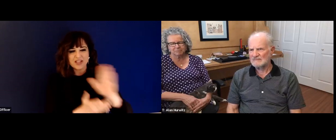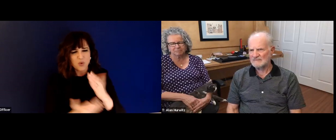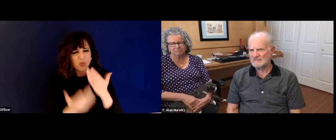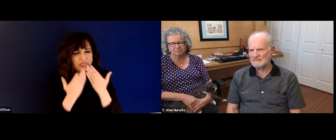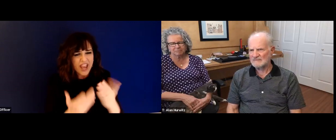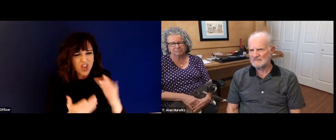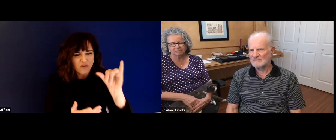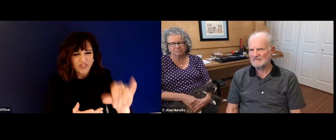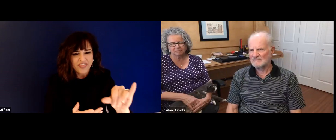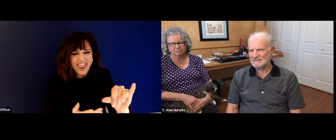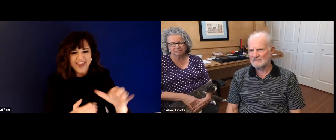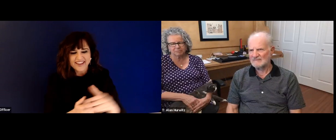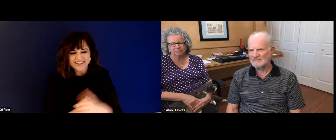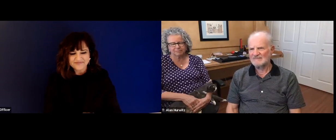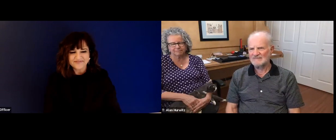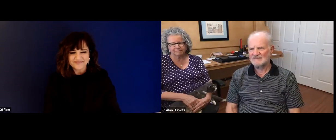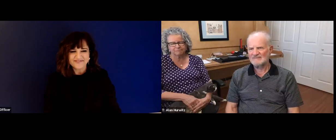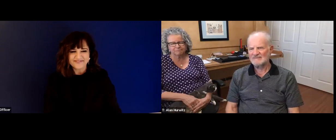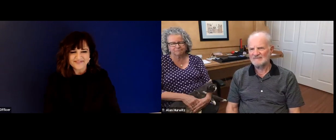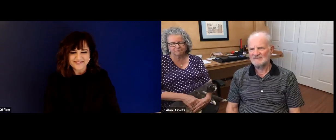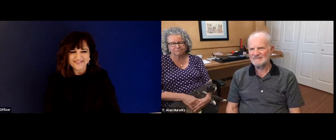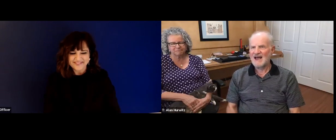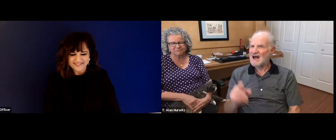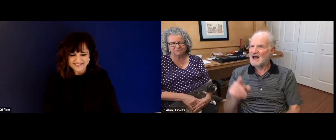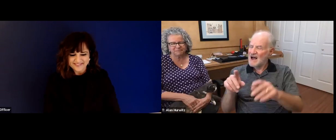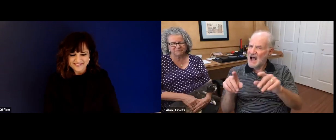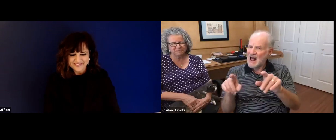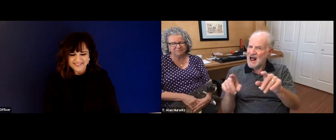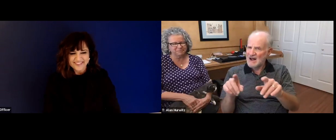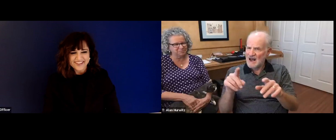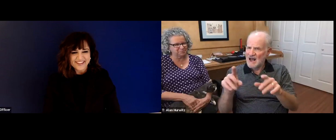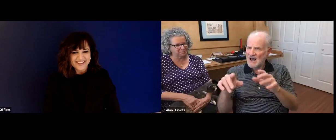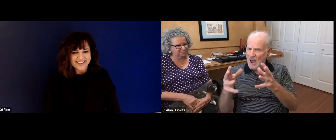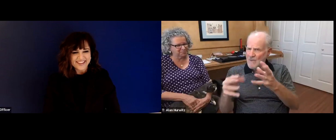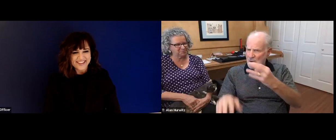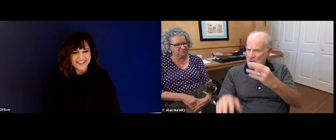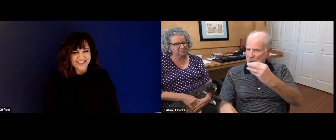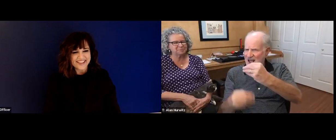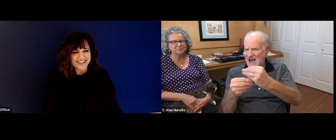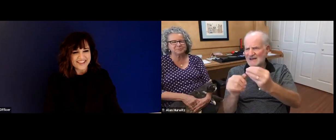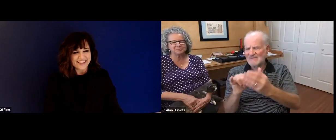as a young as a young individual. So I really appreciate you educating us instead of you know, after